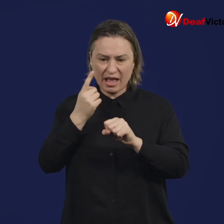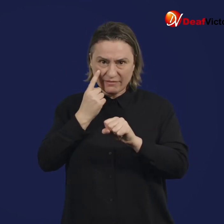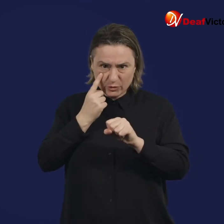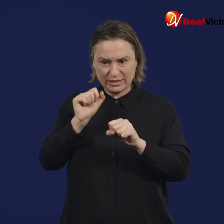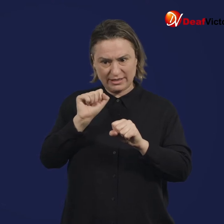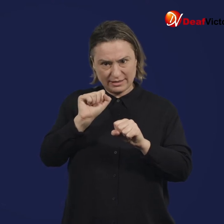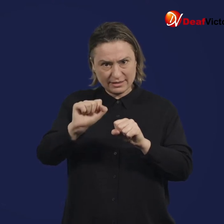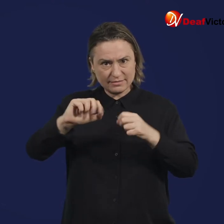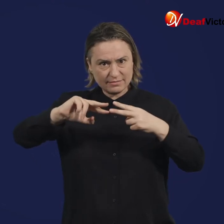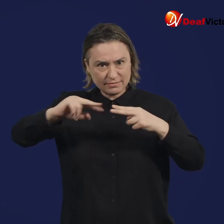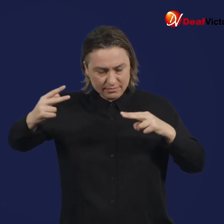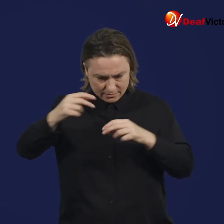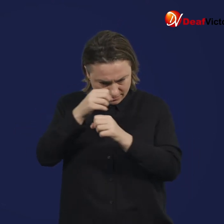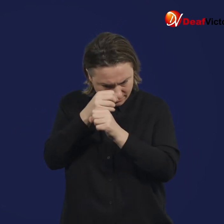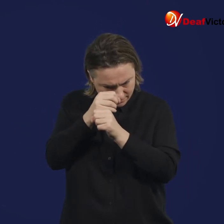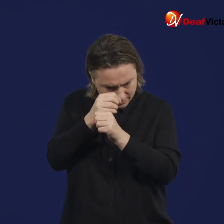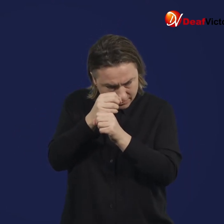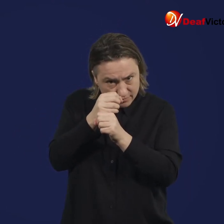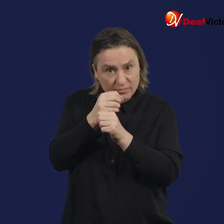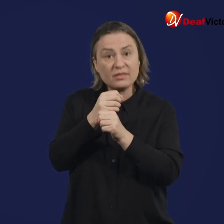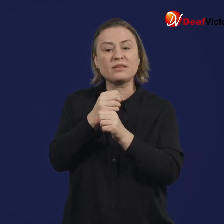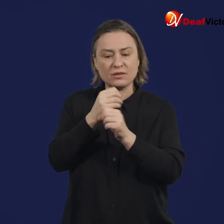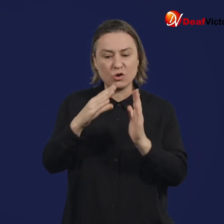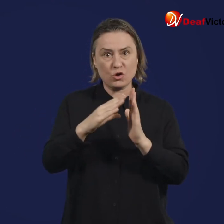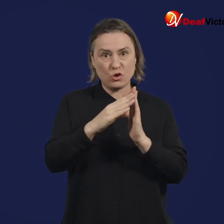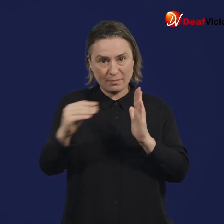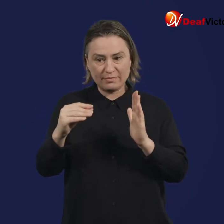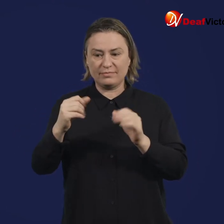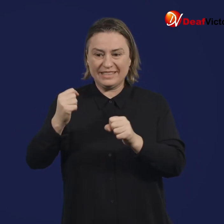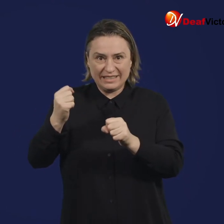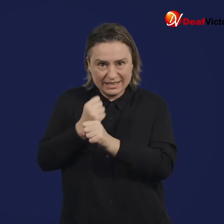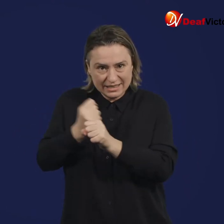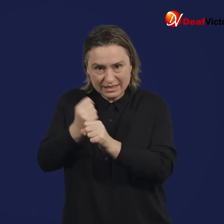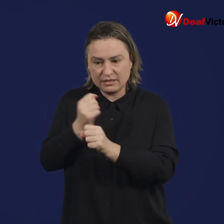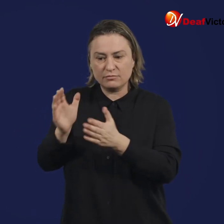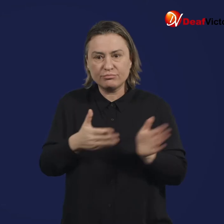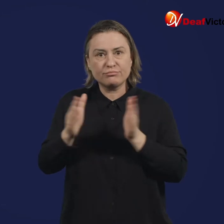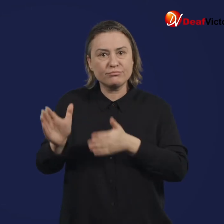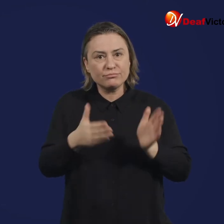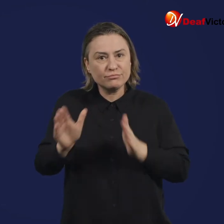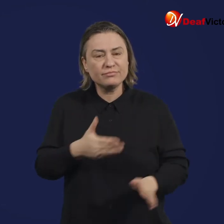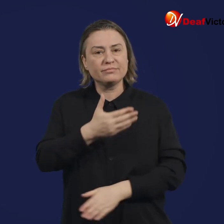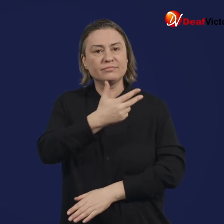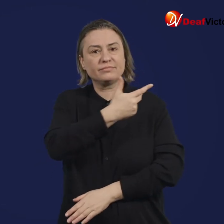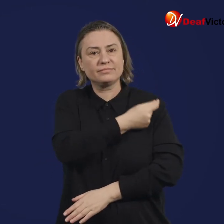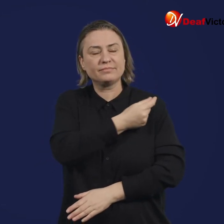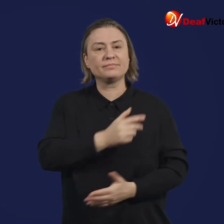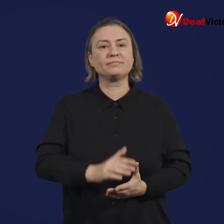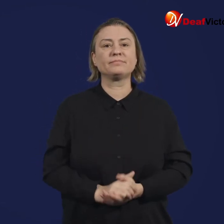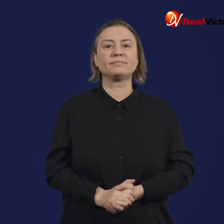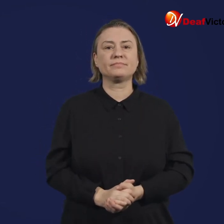Comprehensive clinical data were collected and analysed to prove the safety, quality, and efficacy of the vaccines.